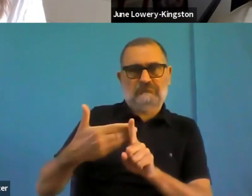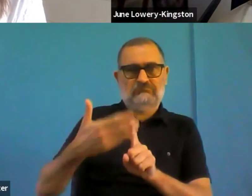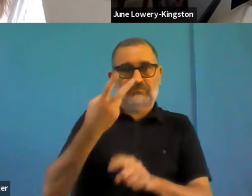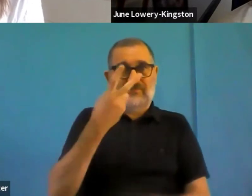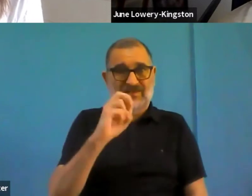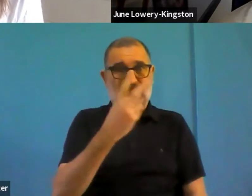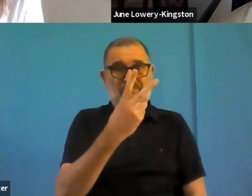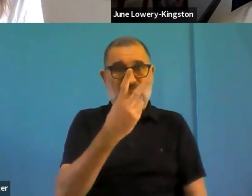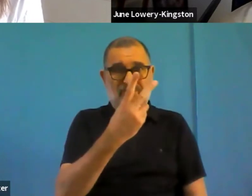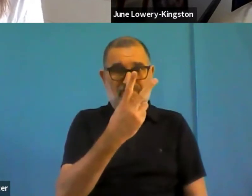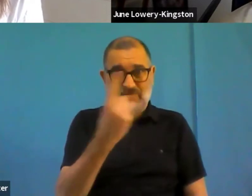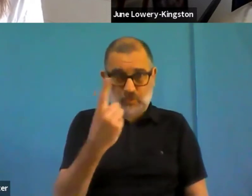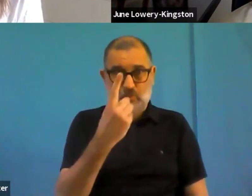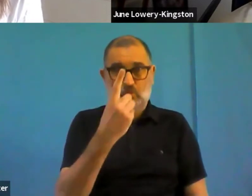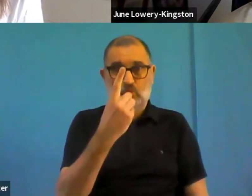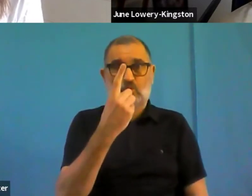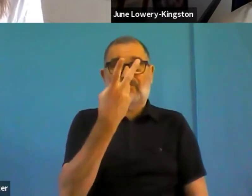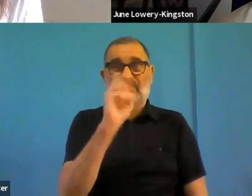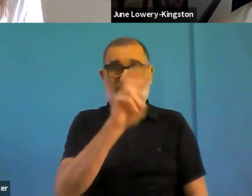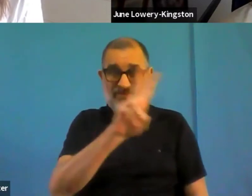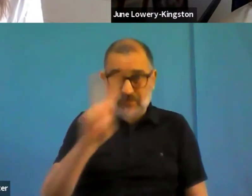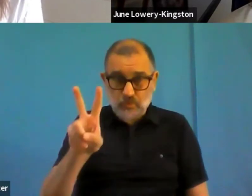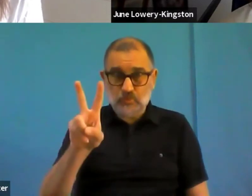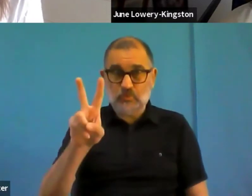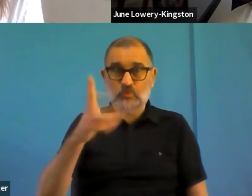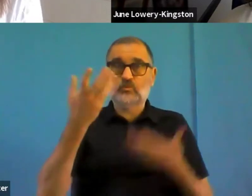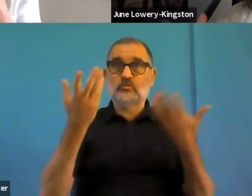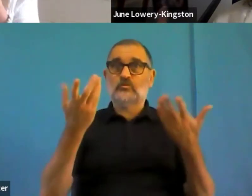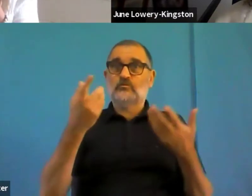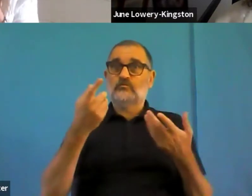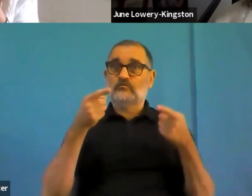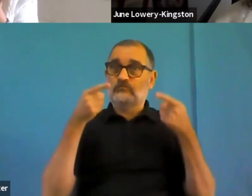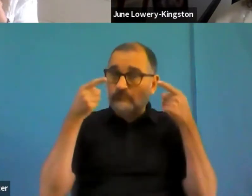And underneath are the more practical dates, the deadlines leading to the review, which